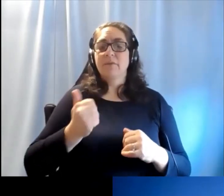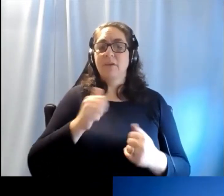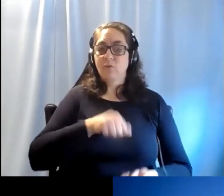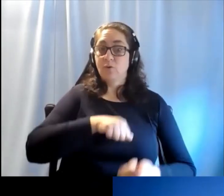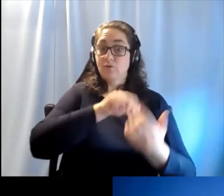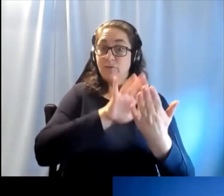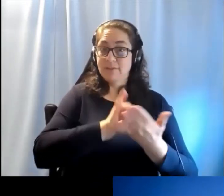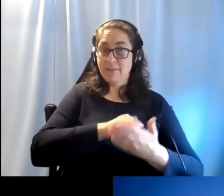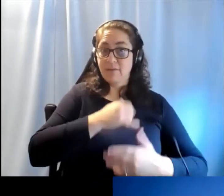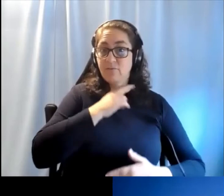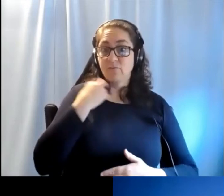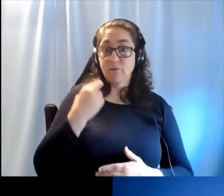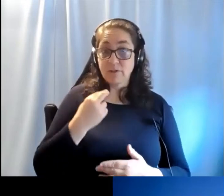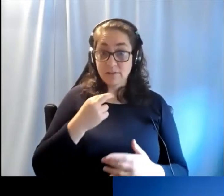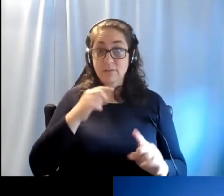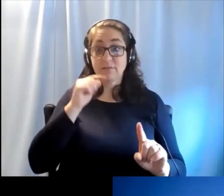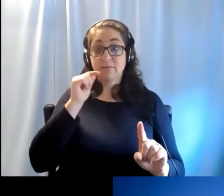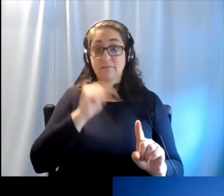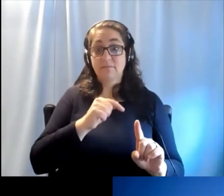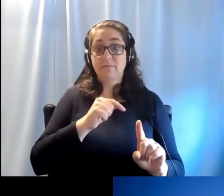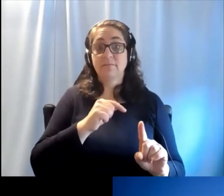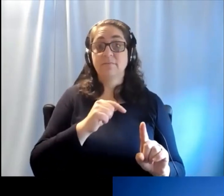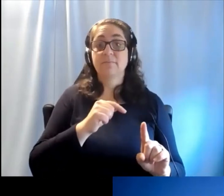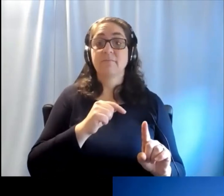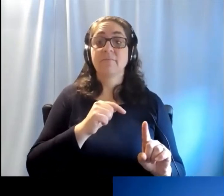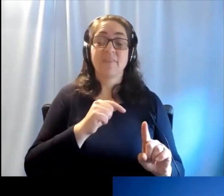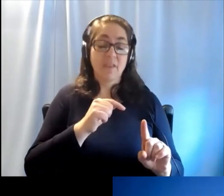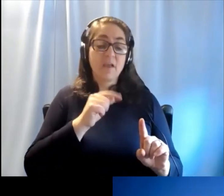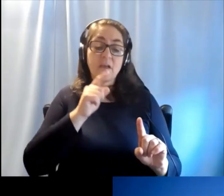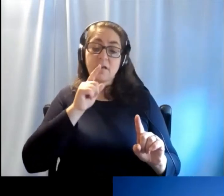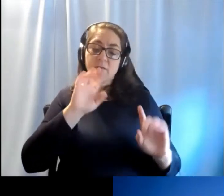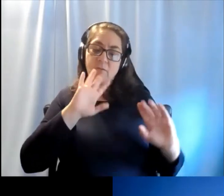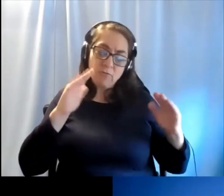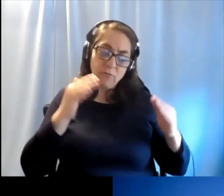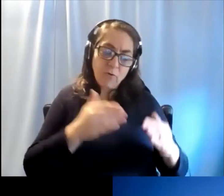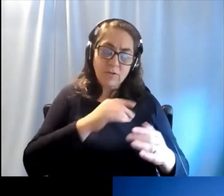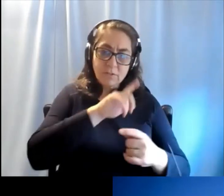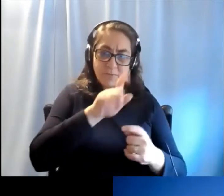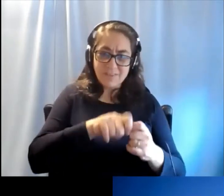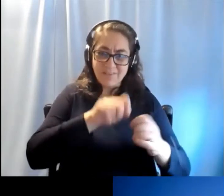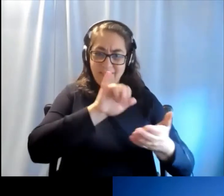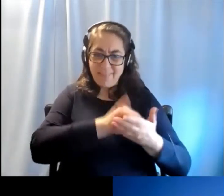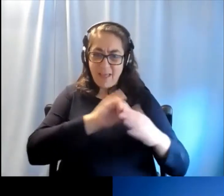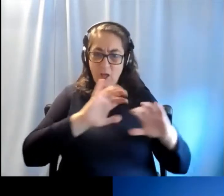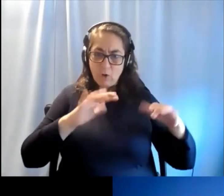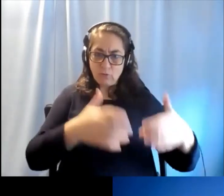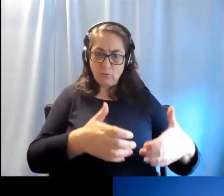this risk has been is on this target population.